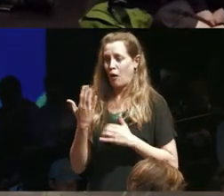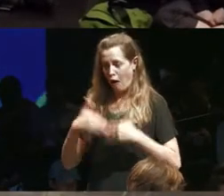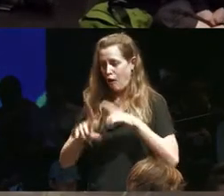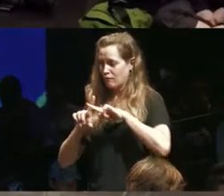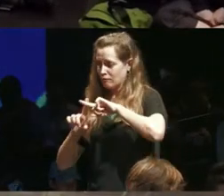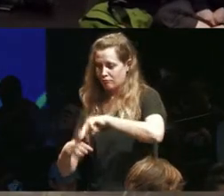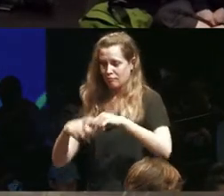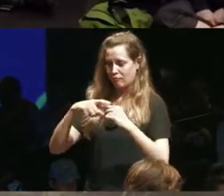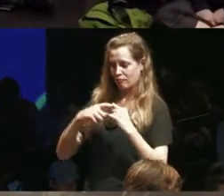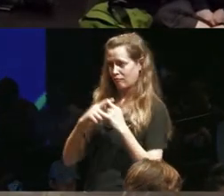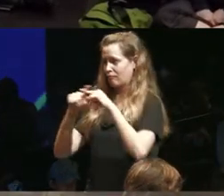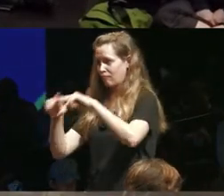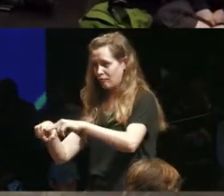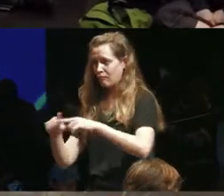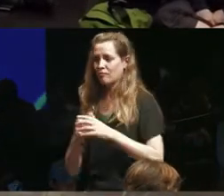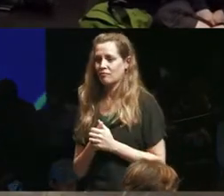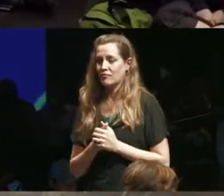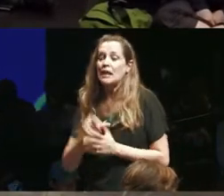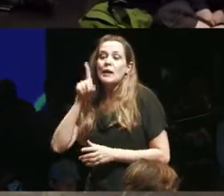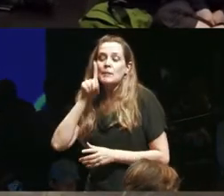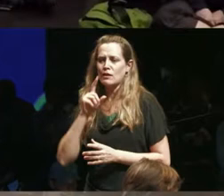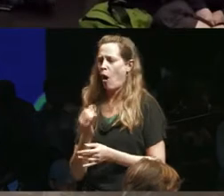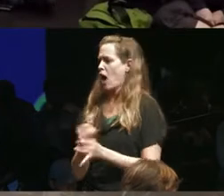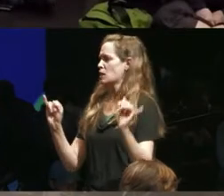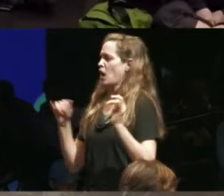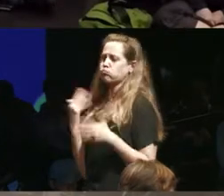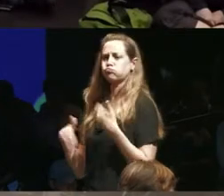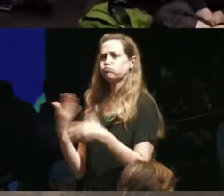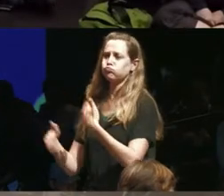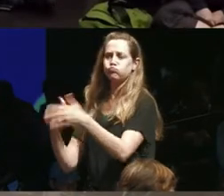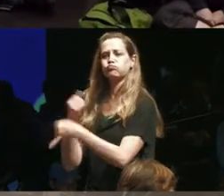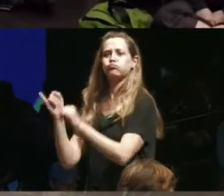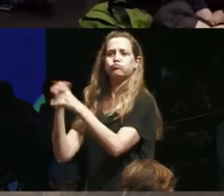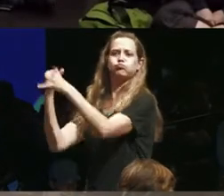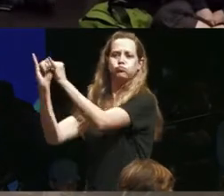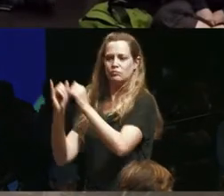this this myth of independence this myth of the the Marlboro Man you know the